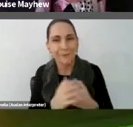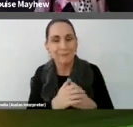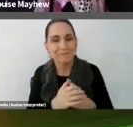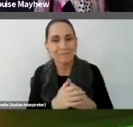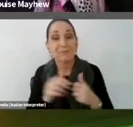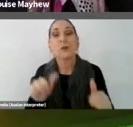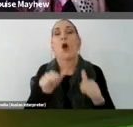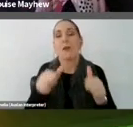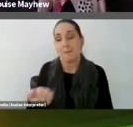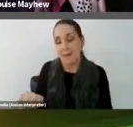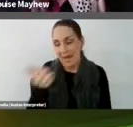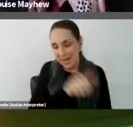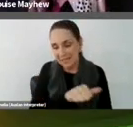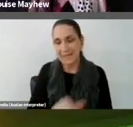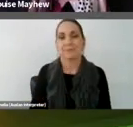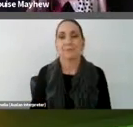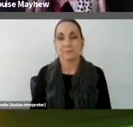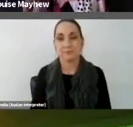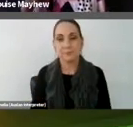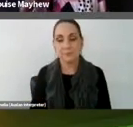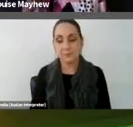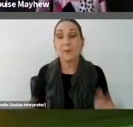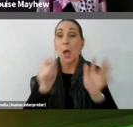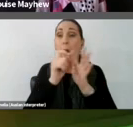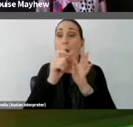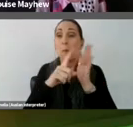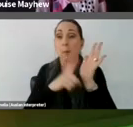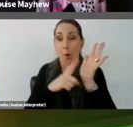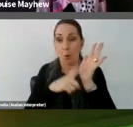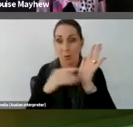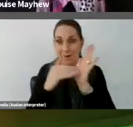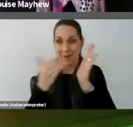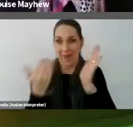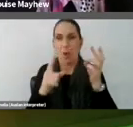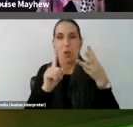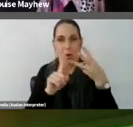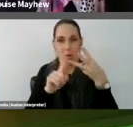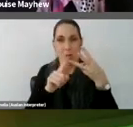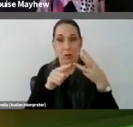So let's launch poll number three, have you ever felt so